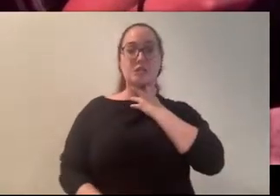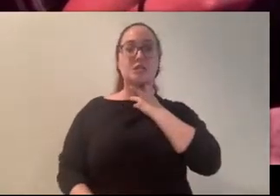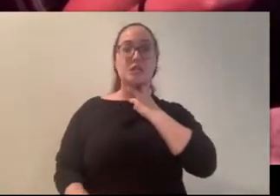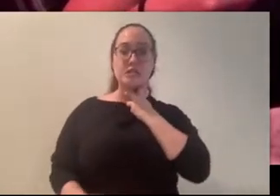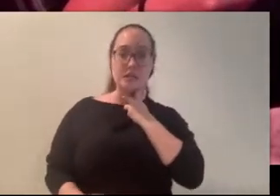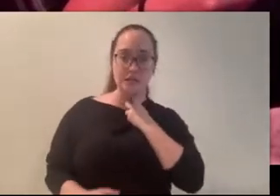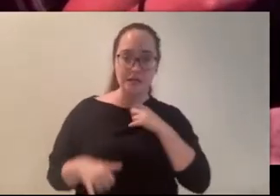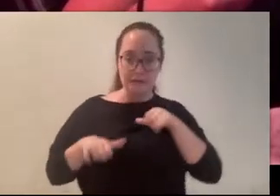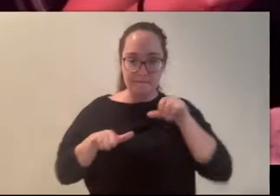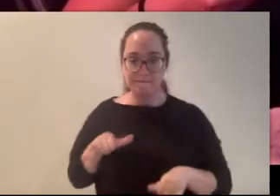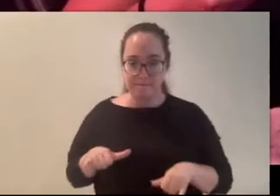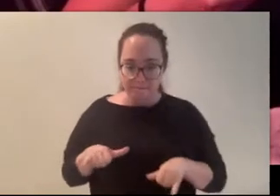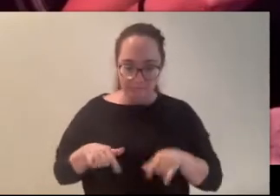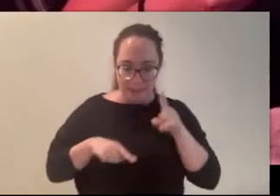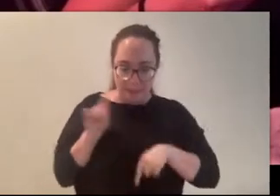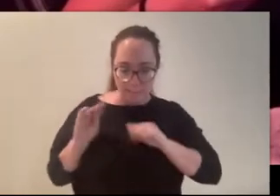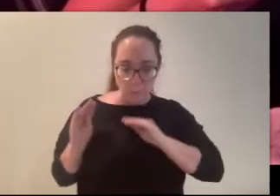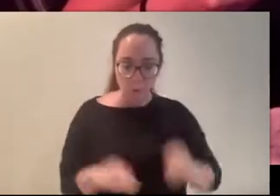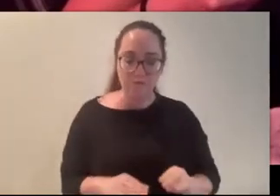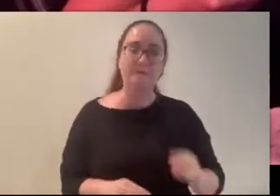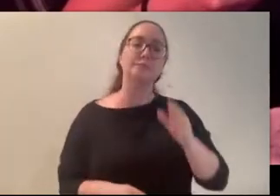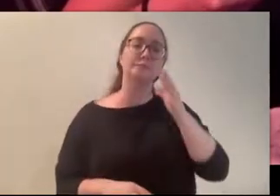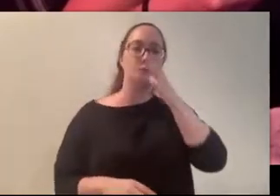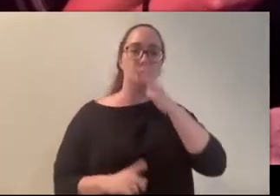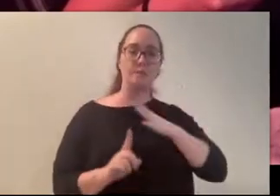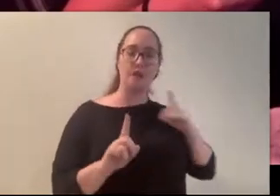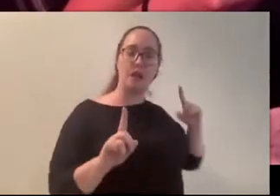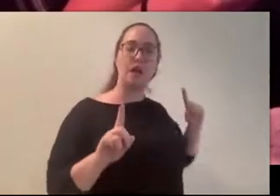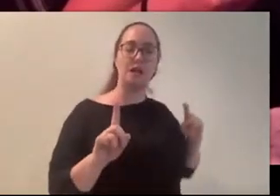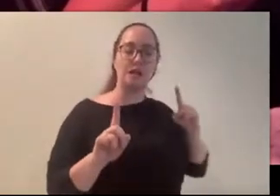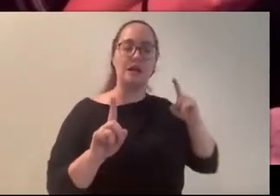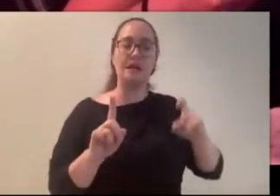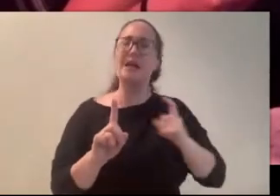“Please,” the Limping Woman sobbed, “turn around. Help me!”